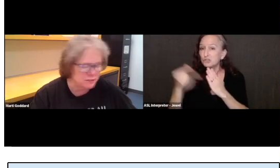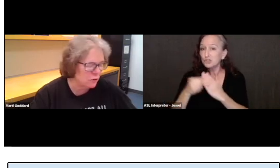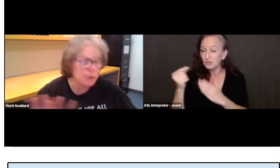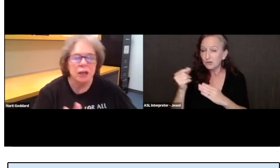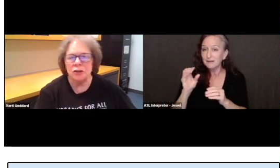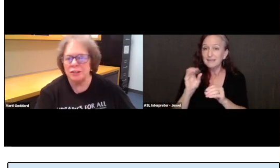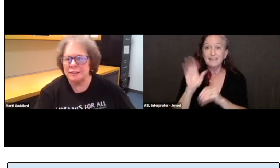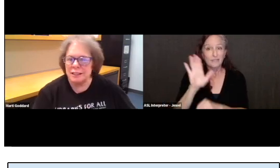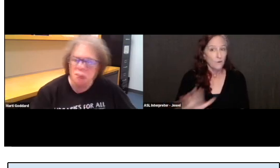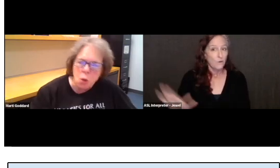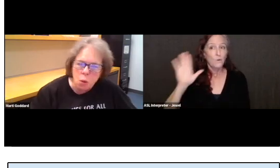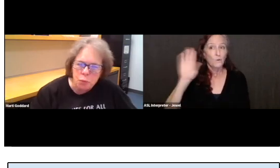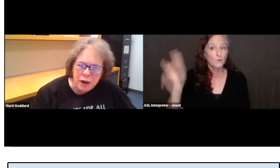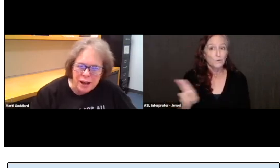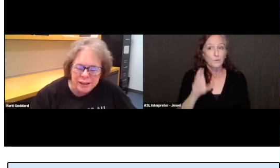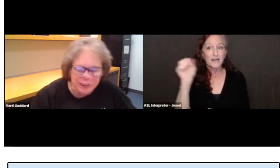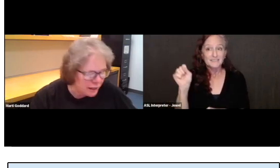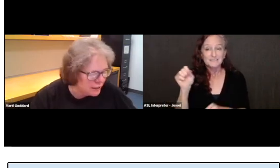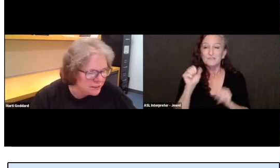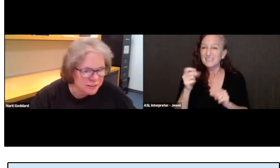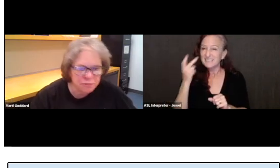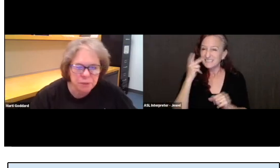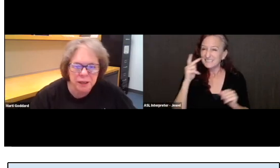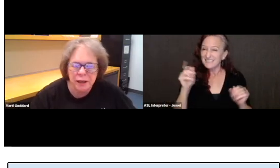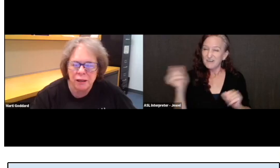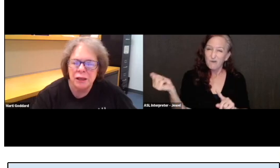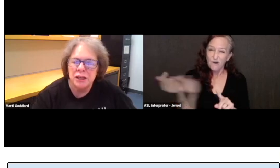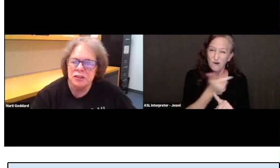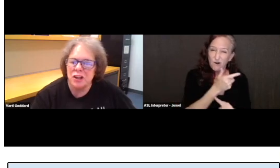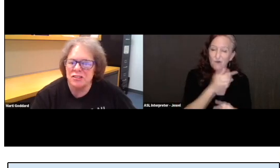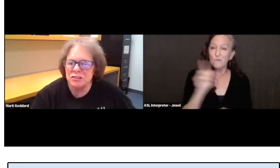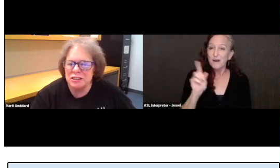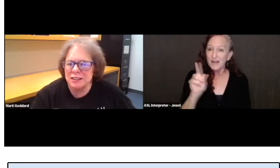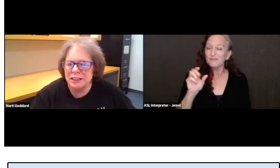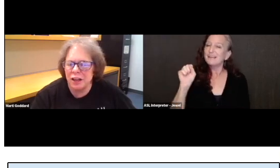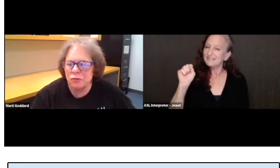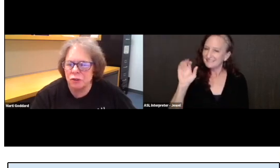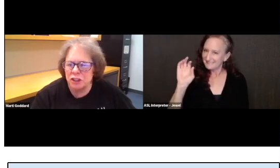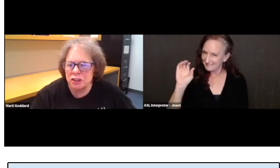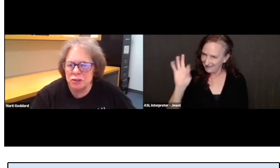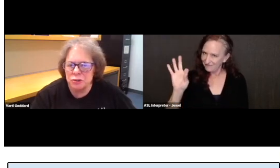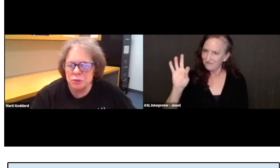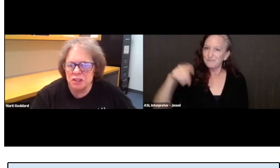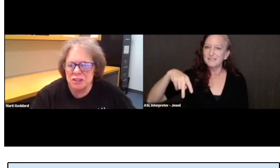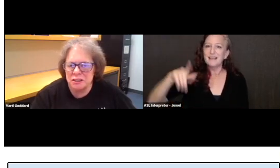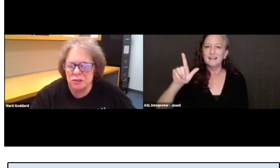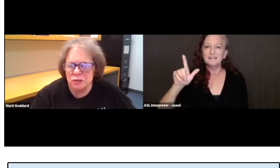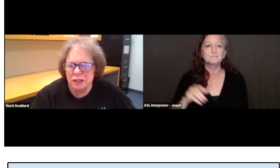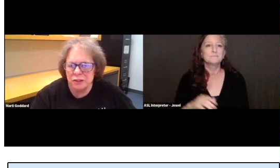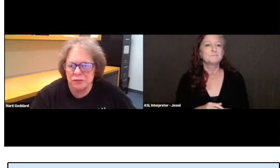So, you can see the whole run at SFPL. You also see the California News which is the newsletter